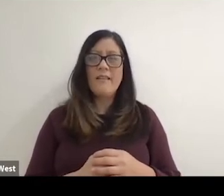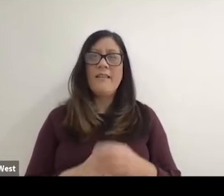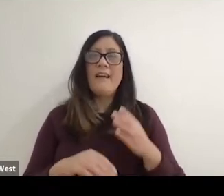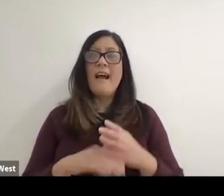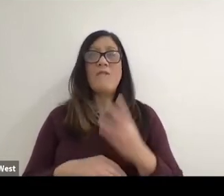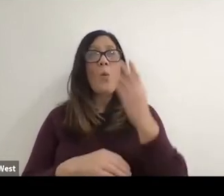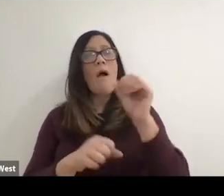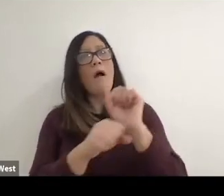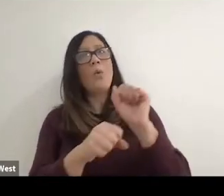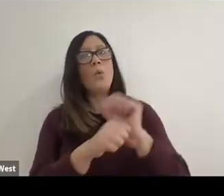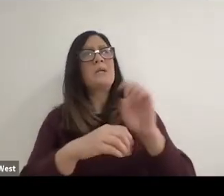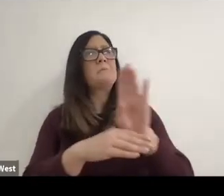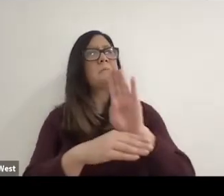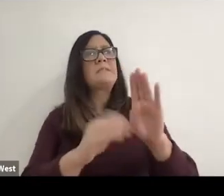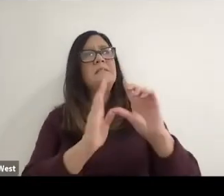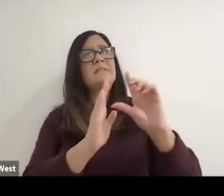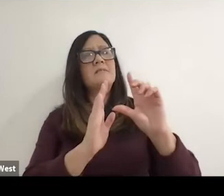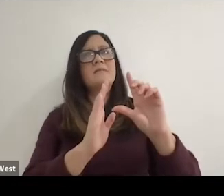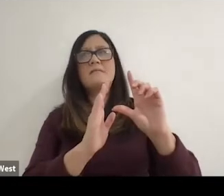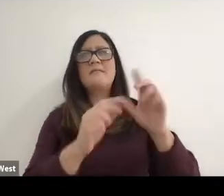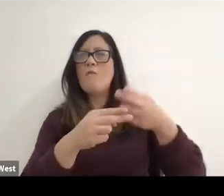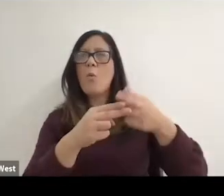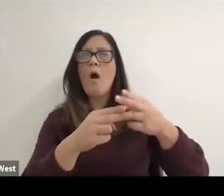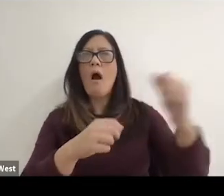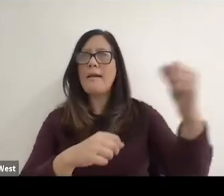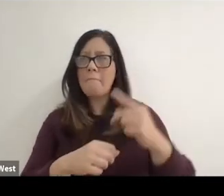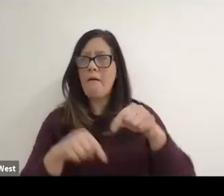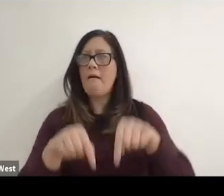awhile, I came back to the University and one of the things that most